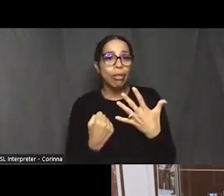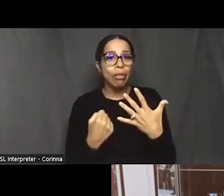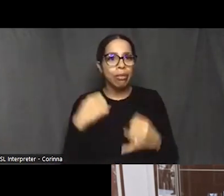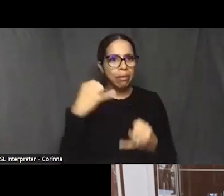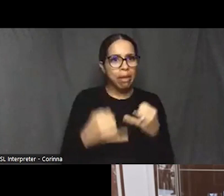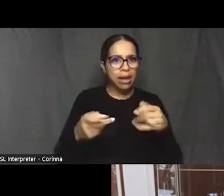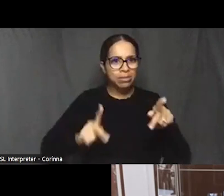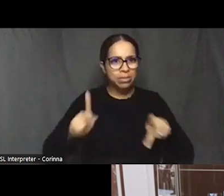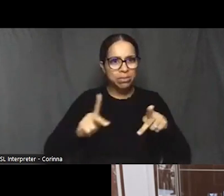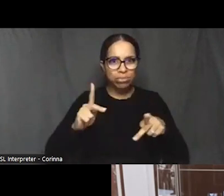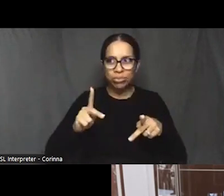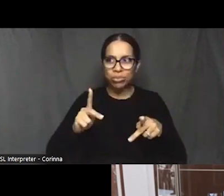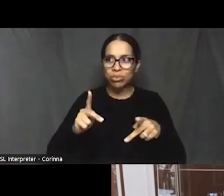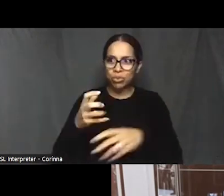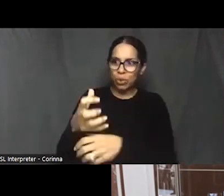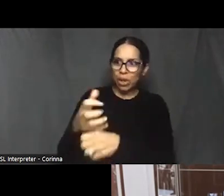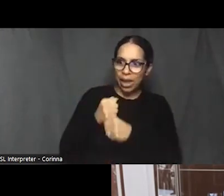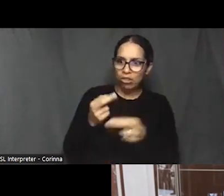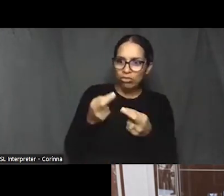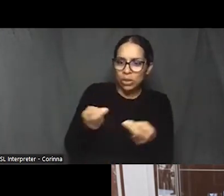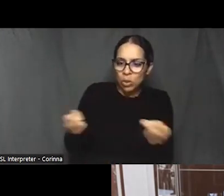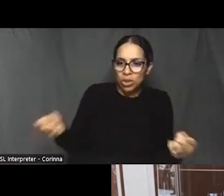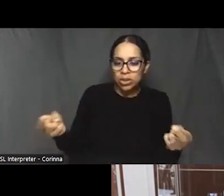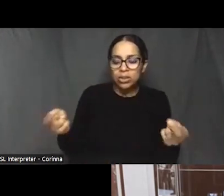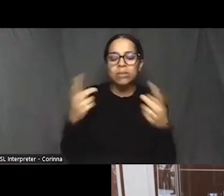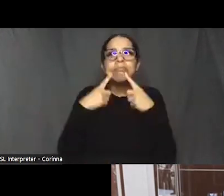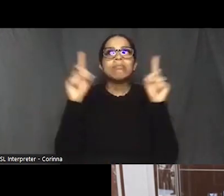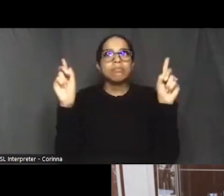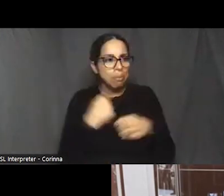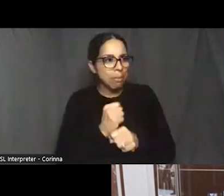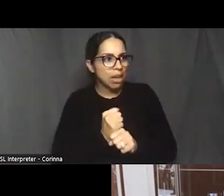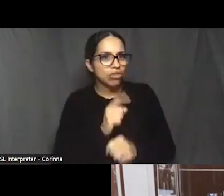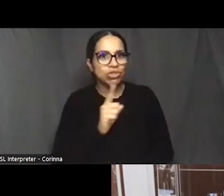in order to make our neighborhoods livable,